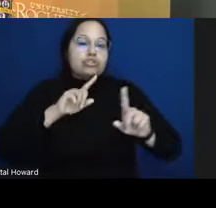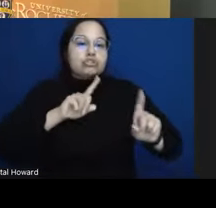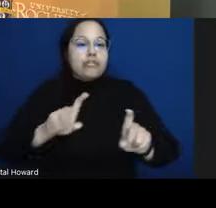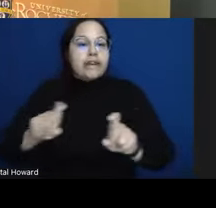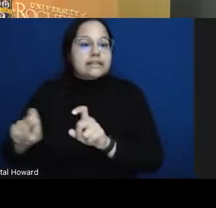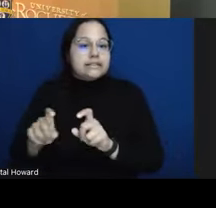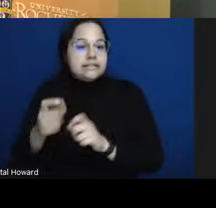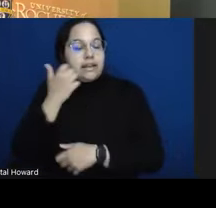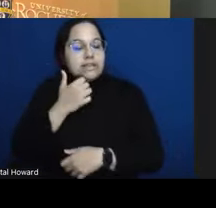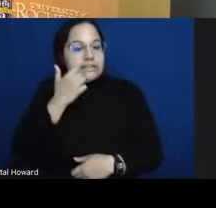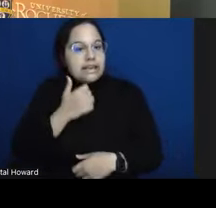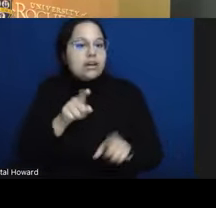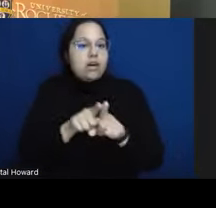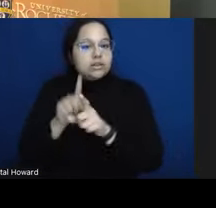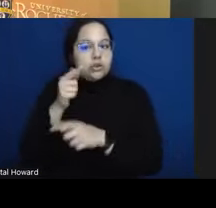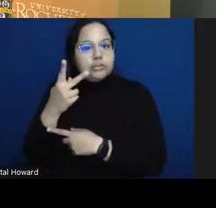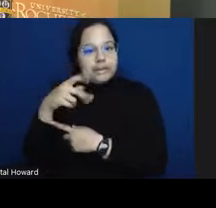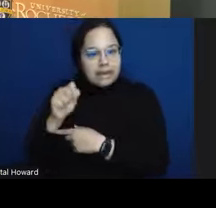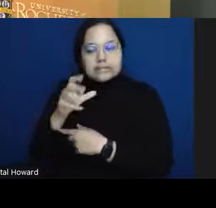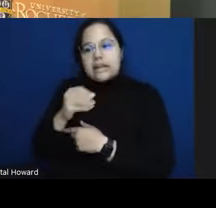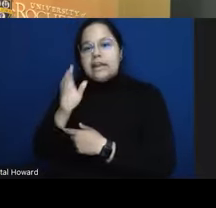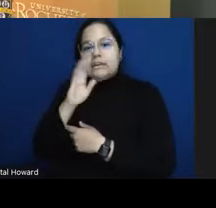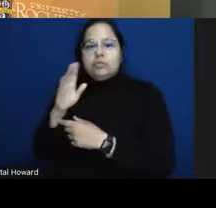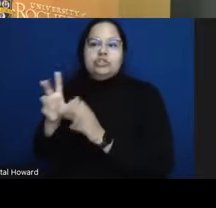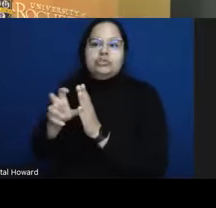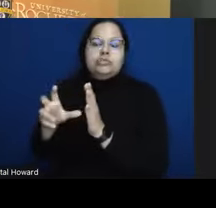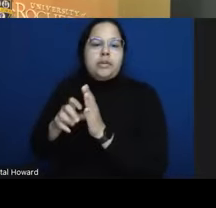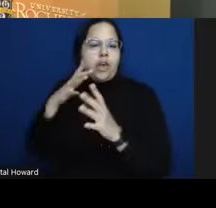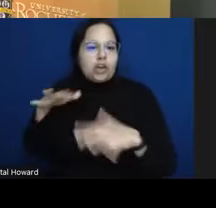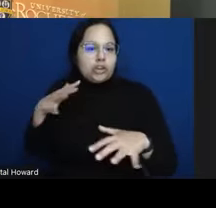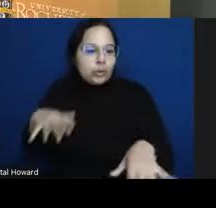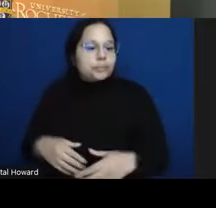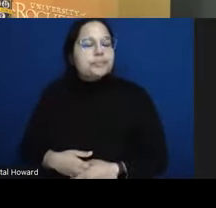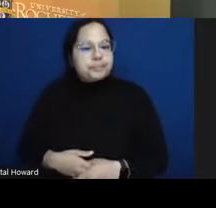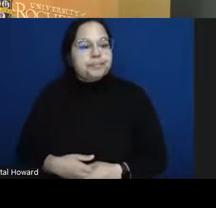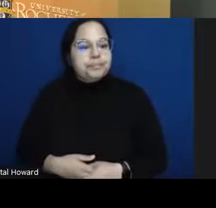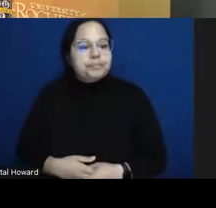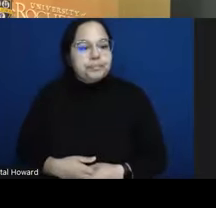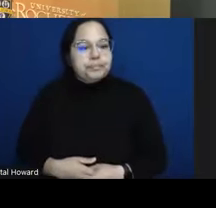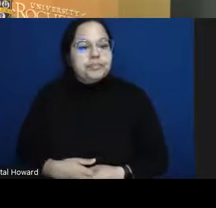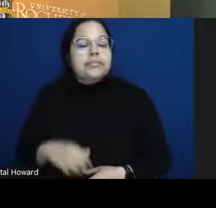little bit of the data from this uh which has sort of influenced our current work um so we ended up